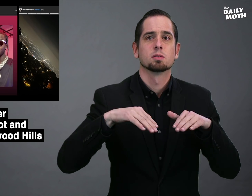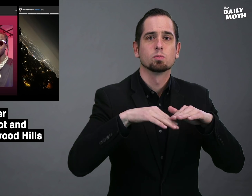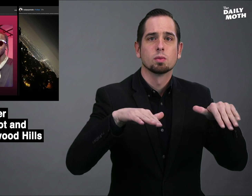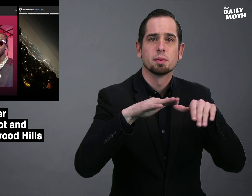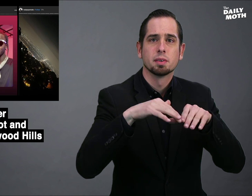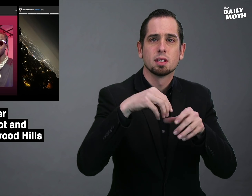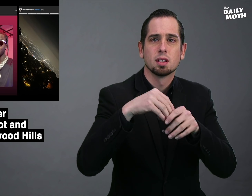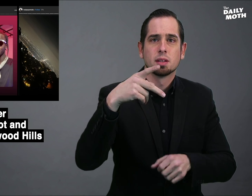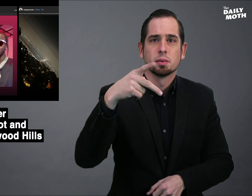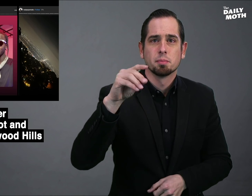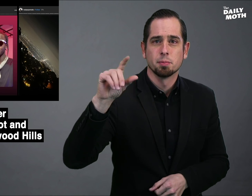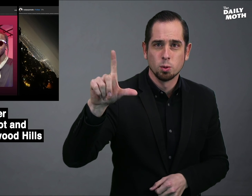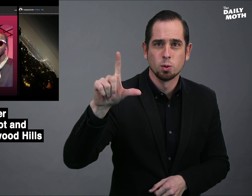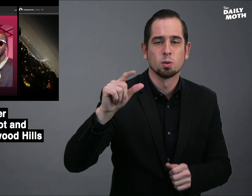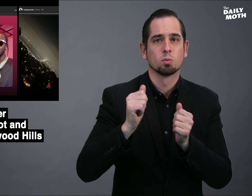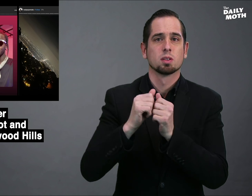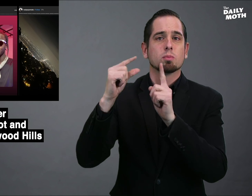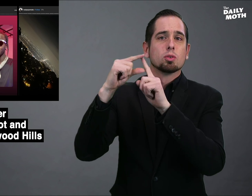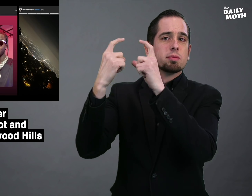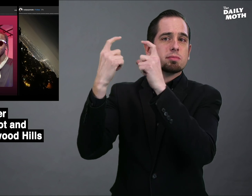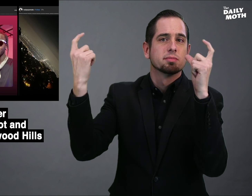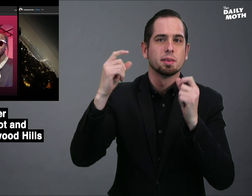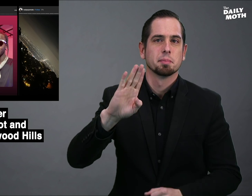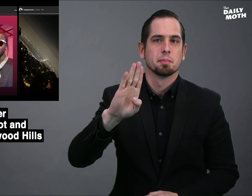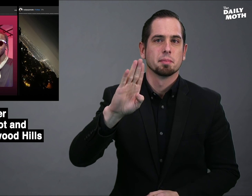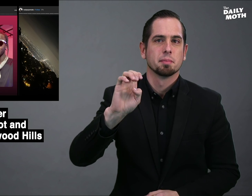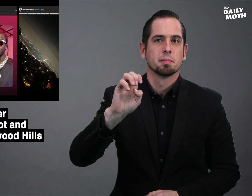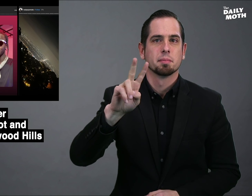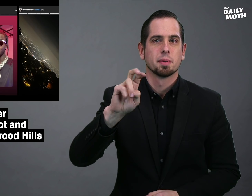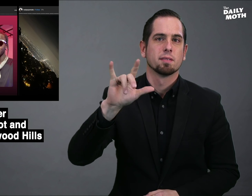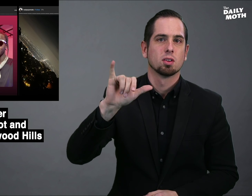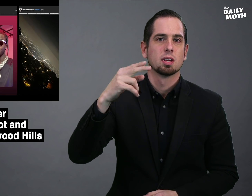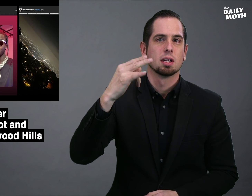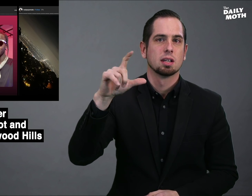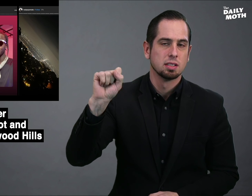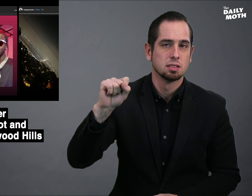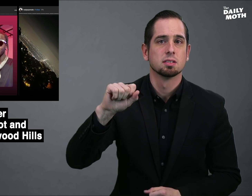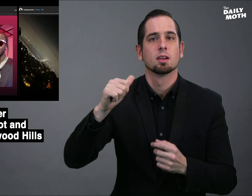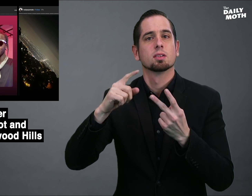swimming in a pool with the caption "Beverly Hills"